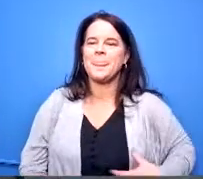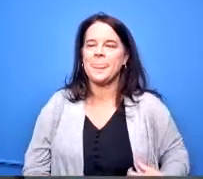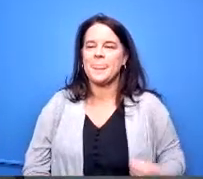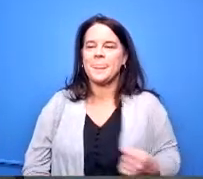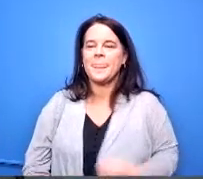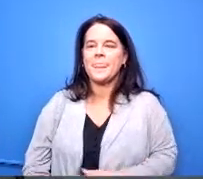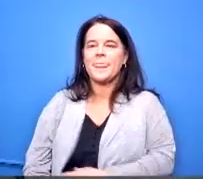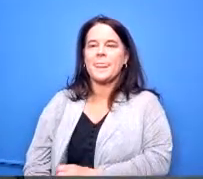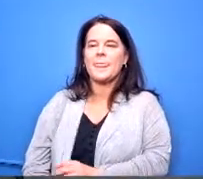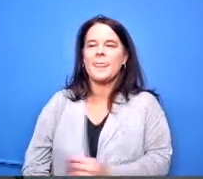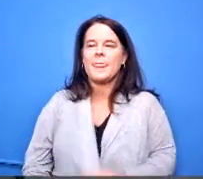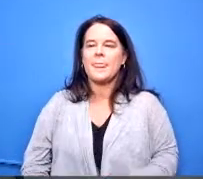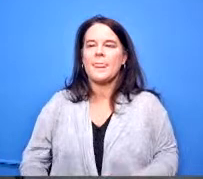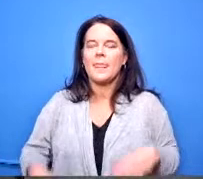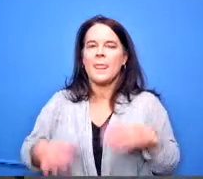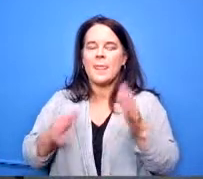mr uh